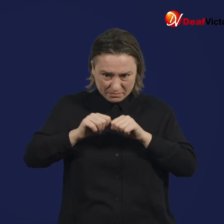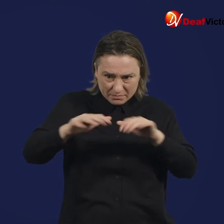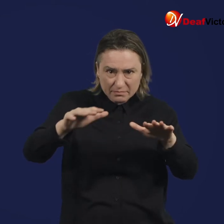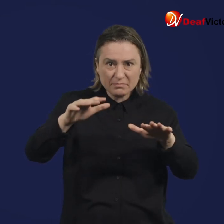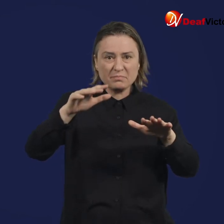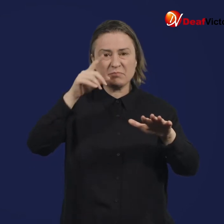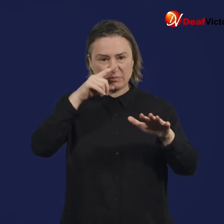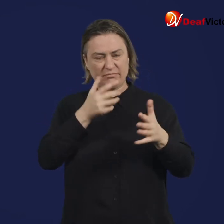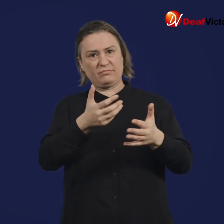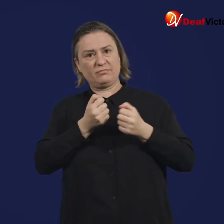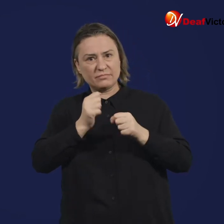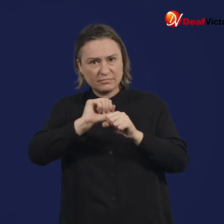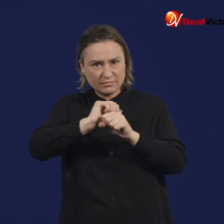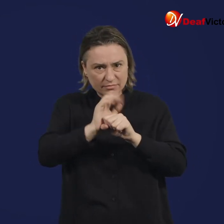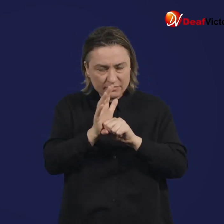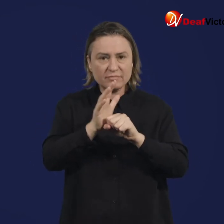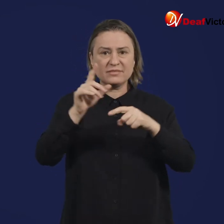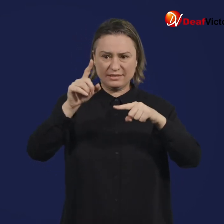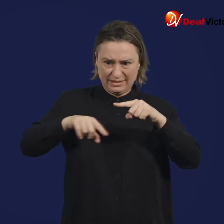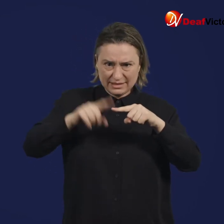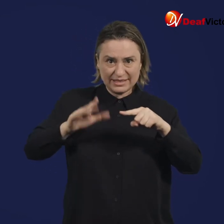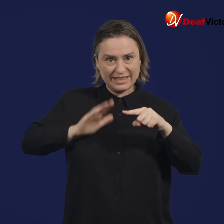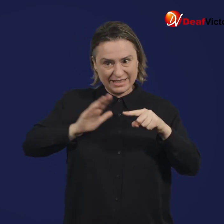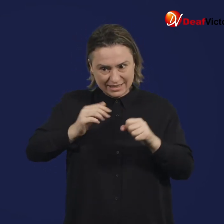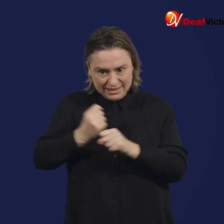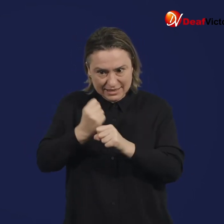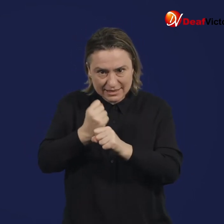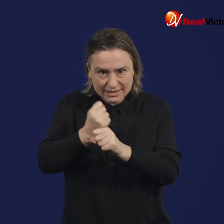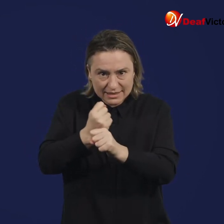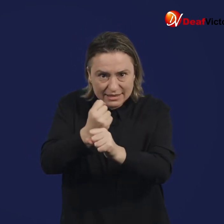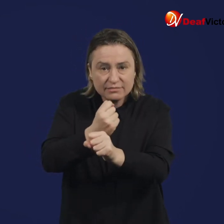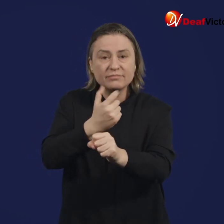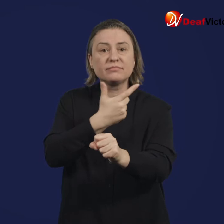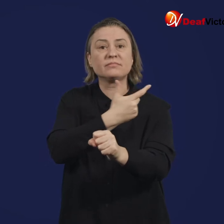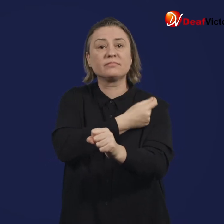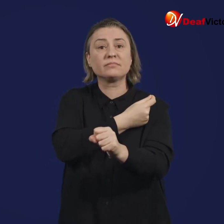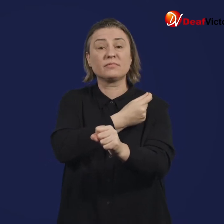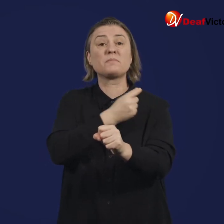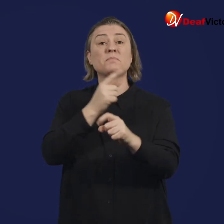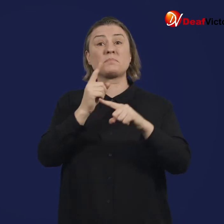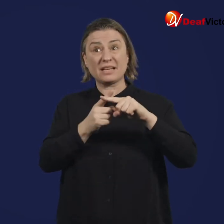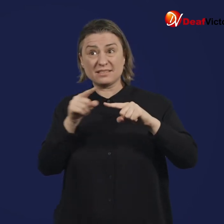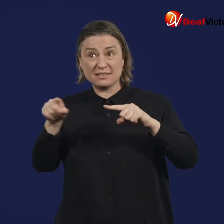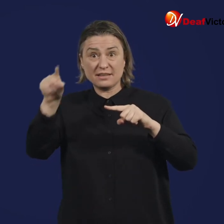Facing a global pandemic, with many people contracting COVID-19, the vaccine needed to be developed with urgency.